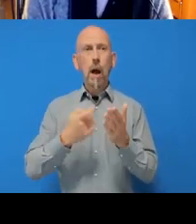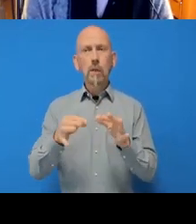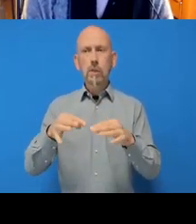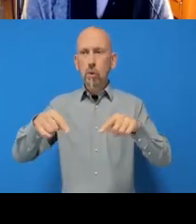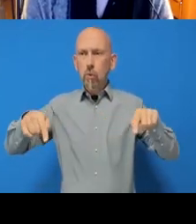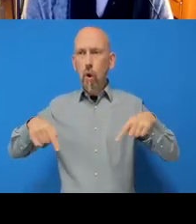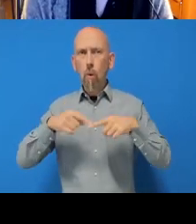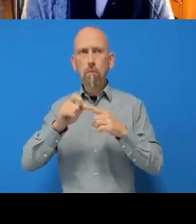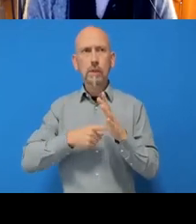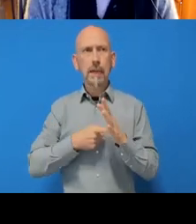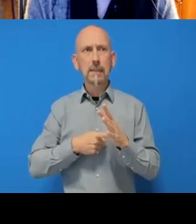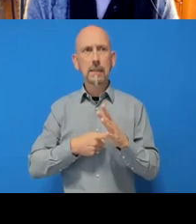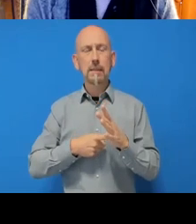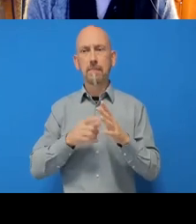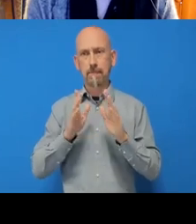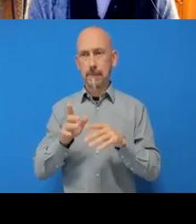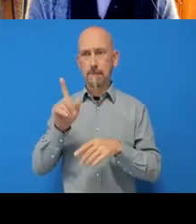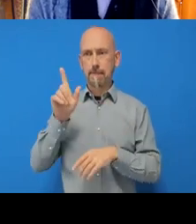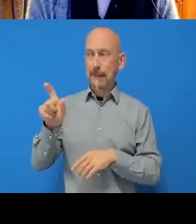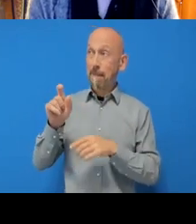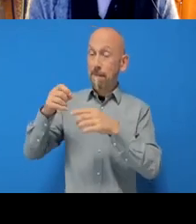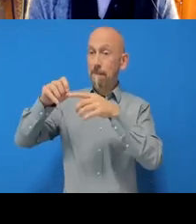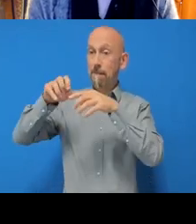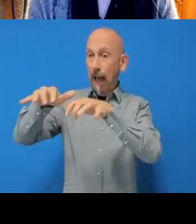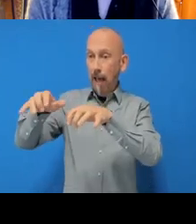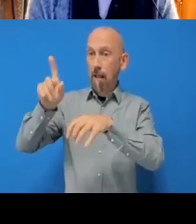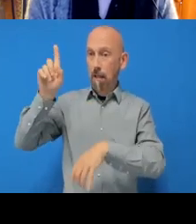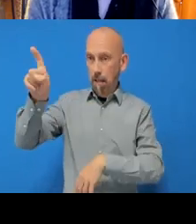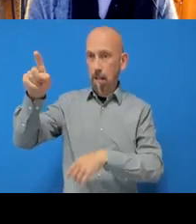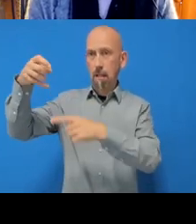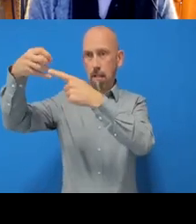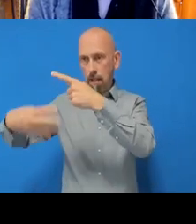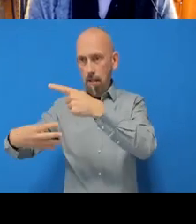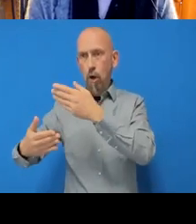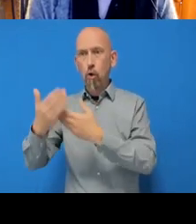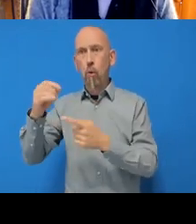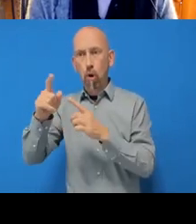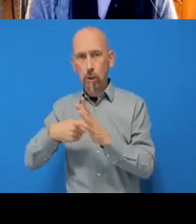‘New project’ and then we have these three options that come up,